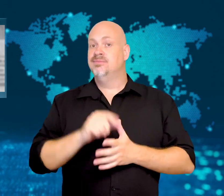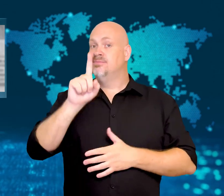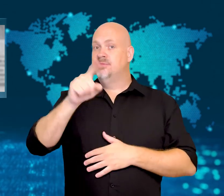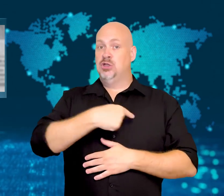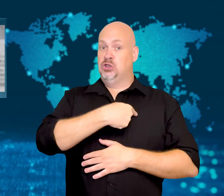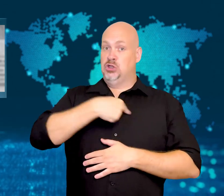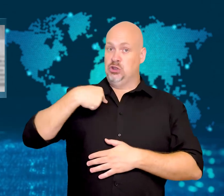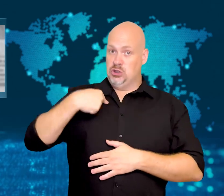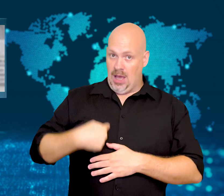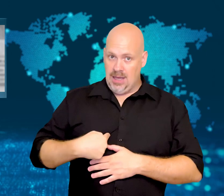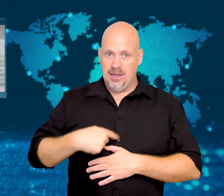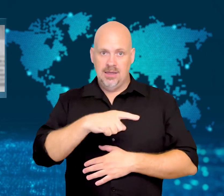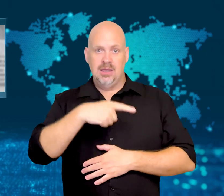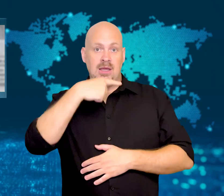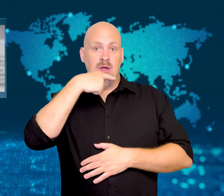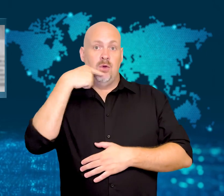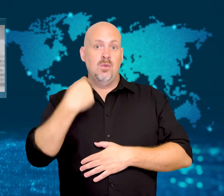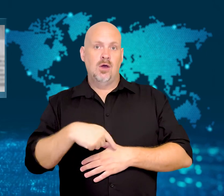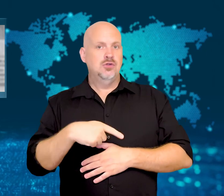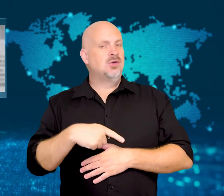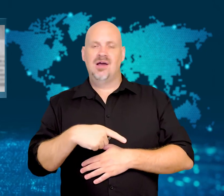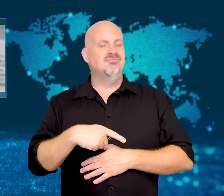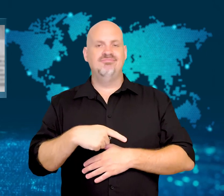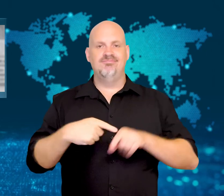vetoed the request.